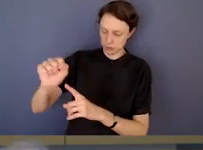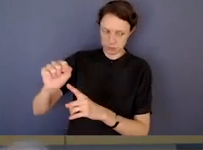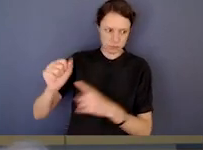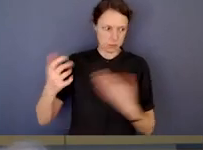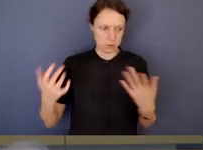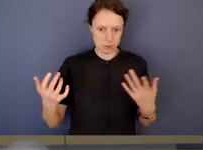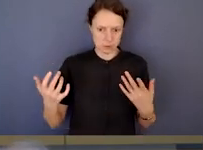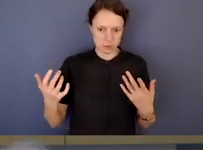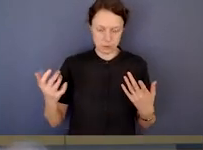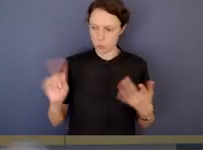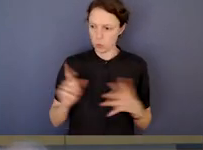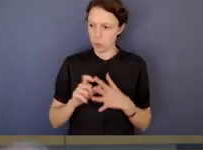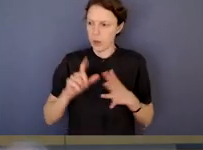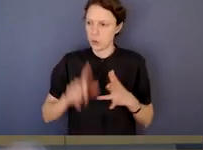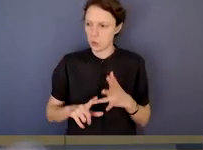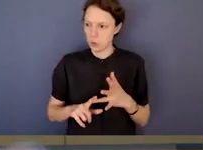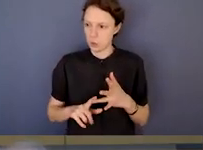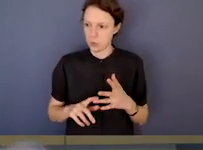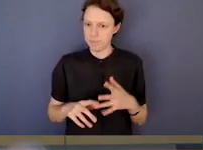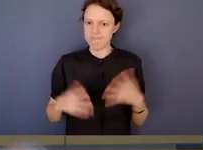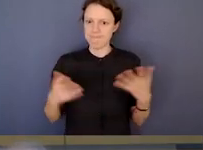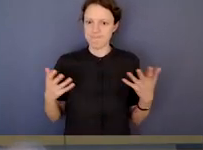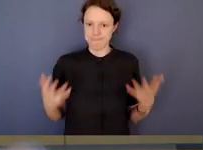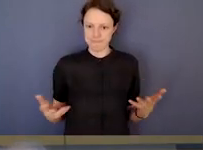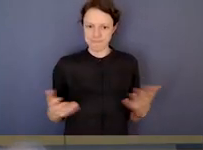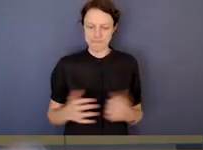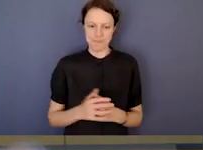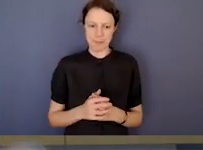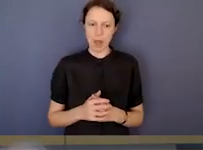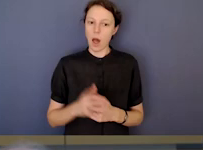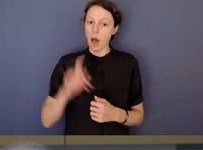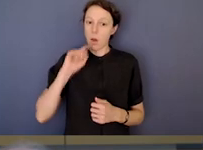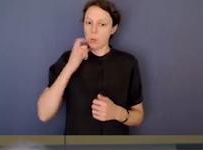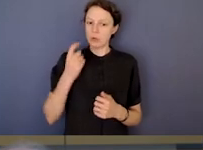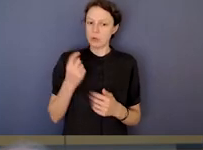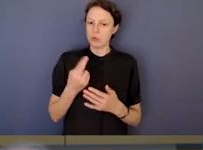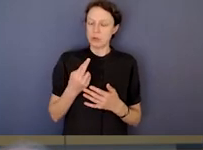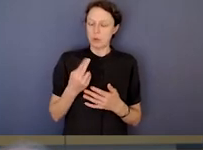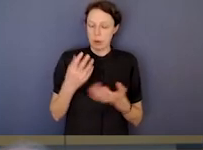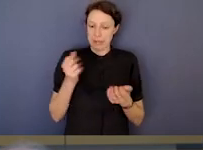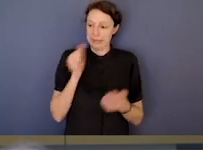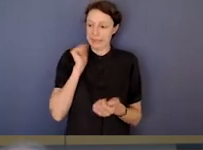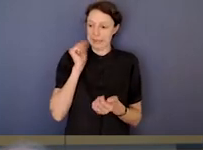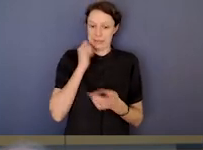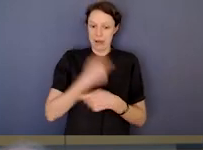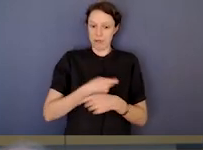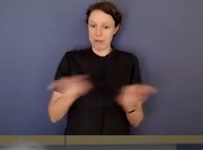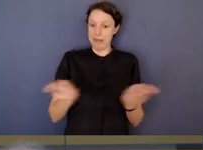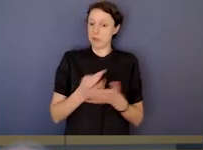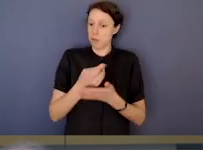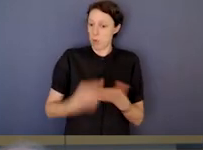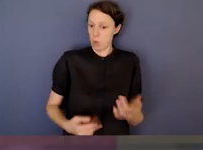So if I can just reflect for a moment on the report I put out yesterday to the alleged politicisation of the public sector,